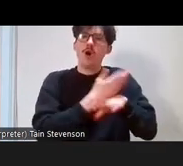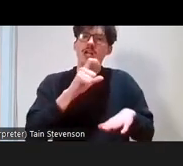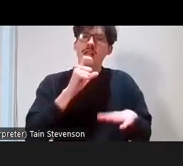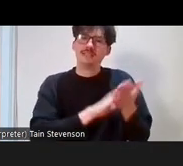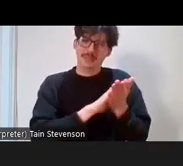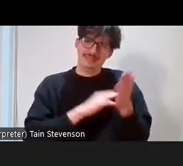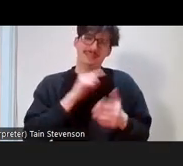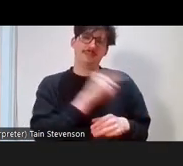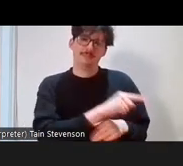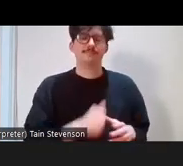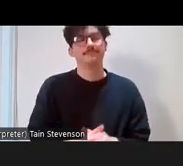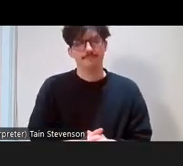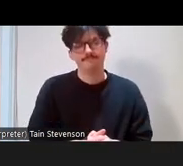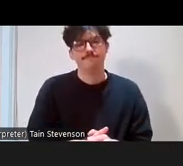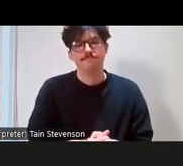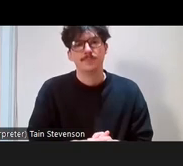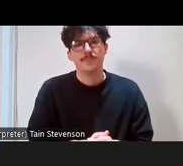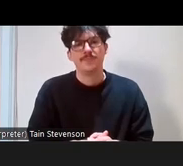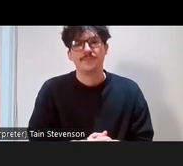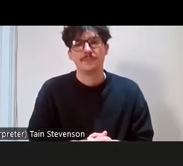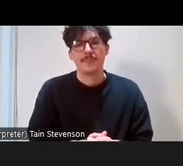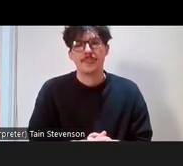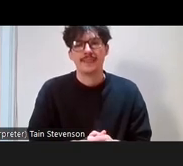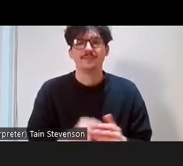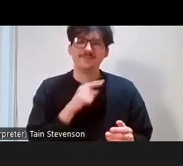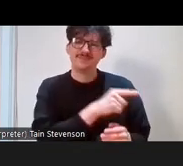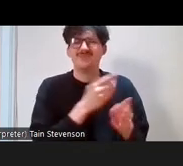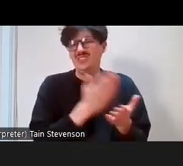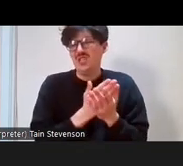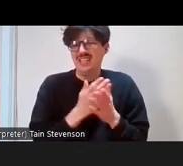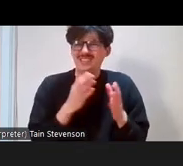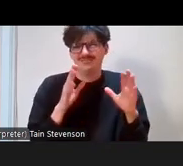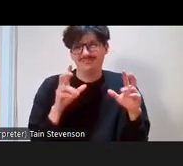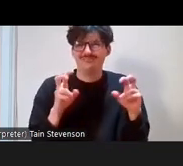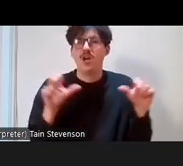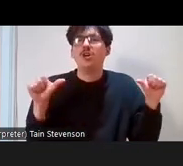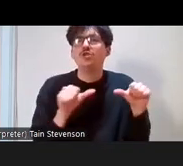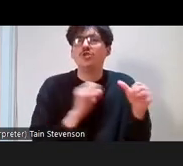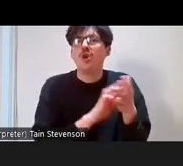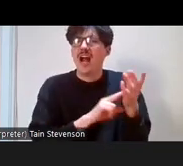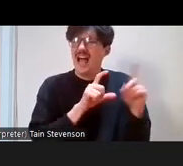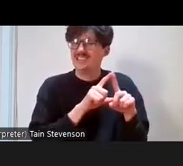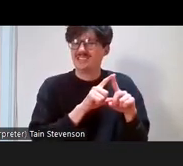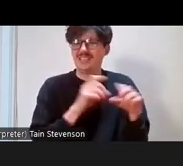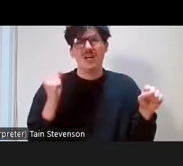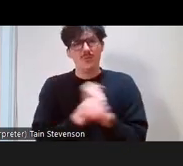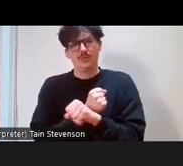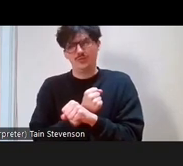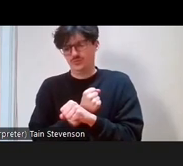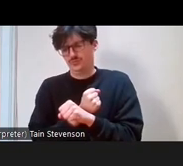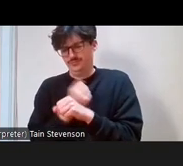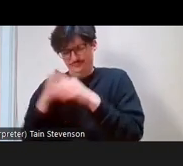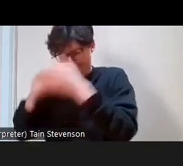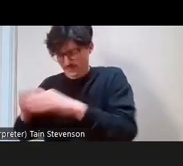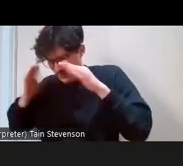This is a shorthand ,actually, because we could do whole sessions on language around class and are